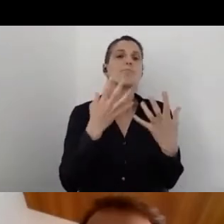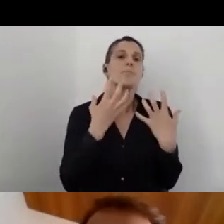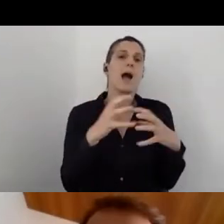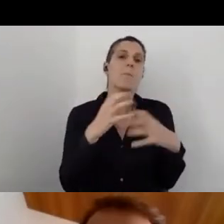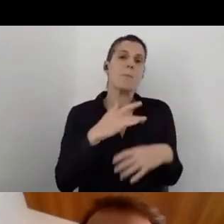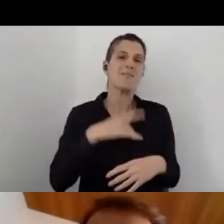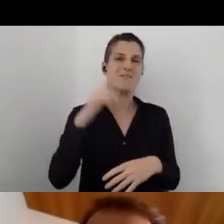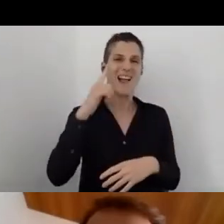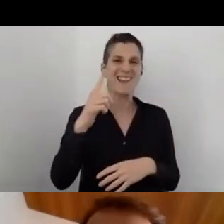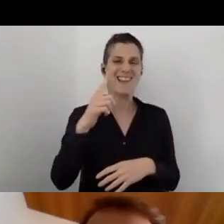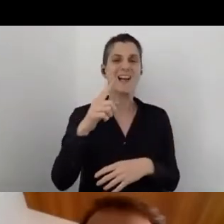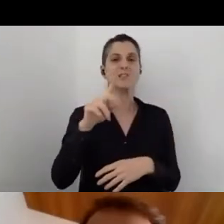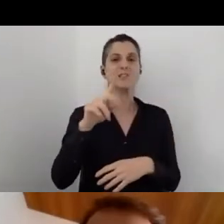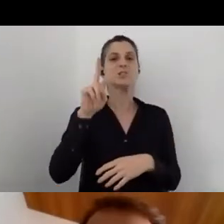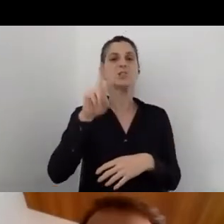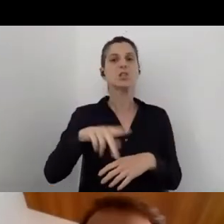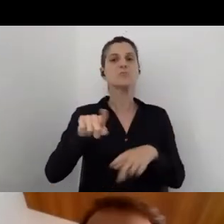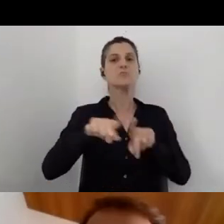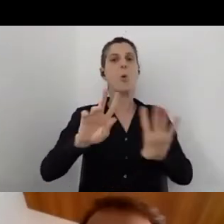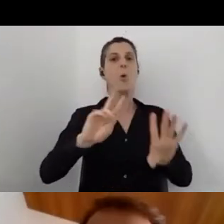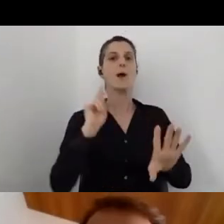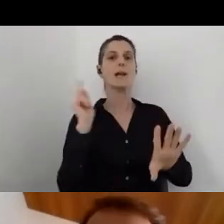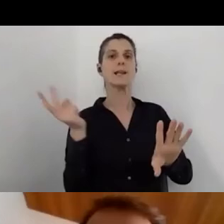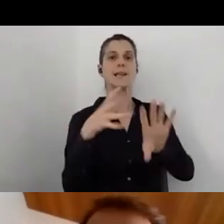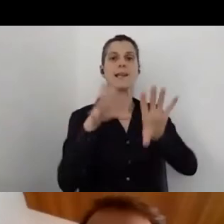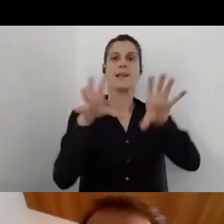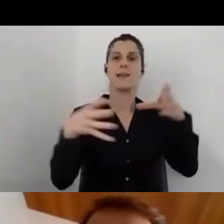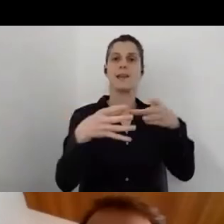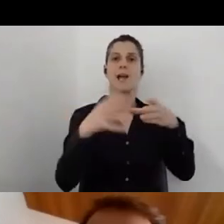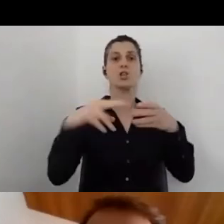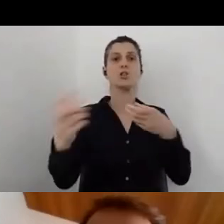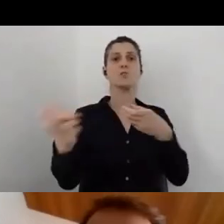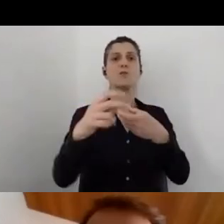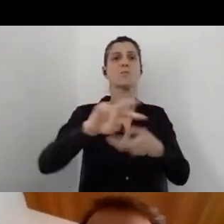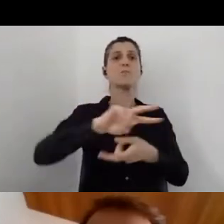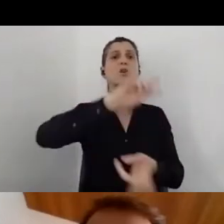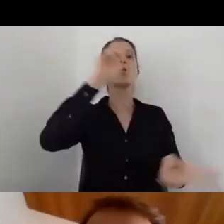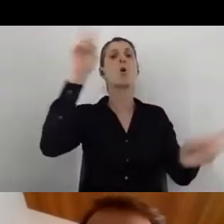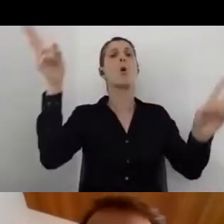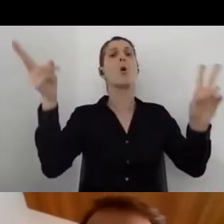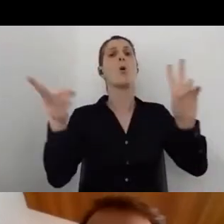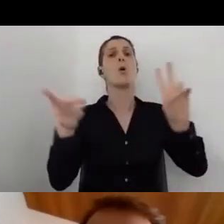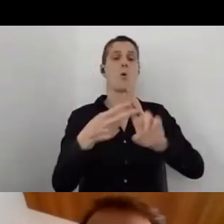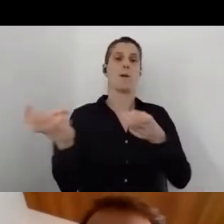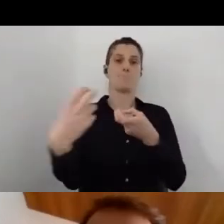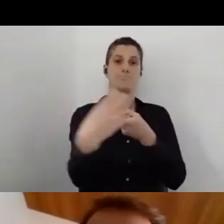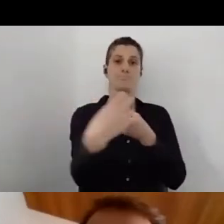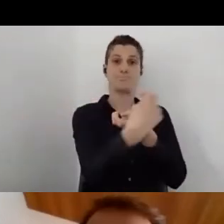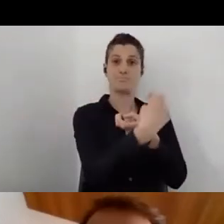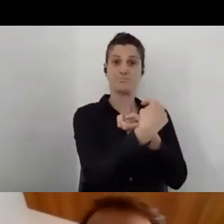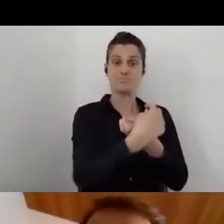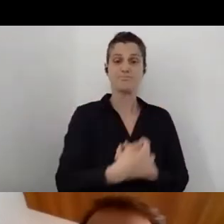this community where we have participants from all over the world. Really, thank you.